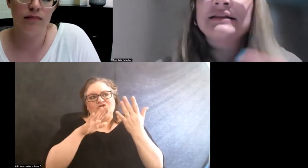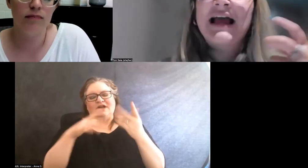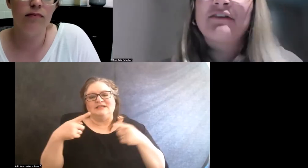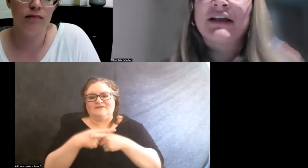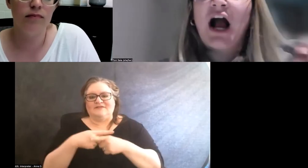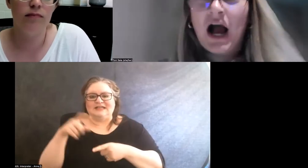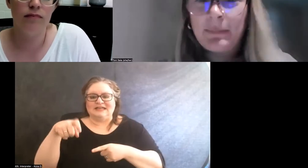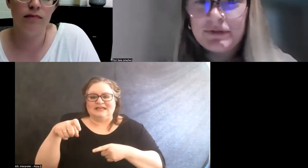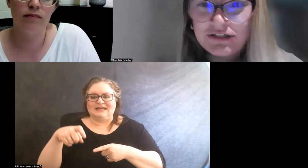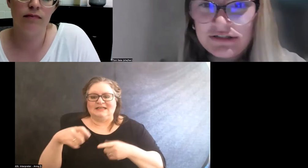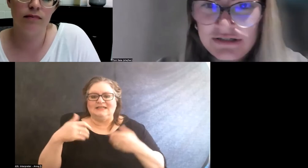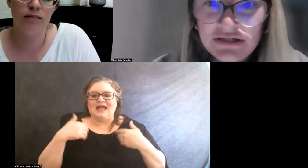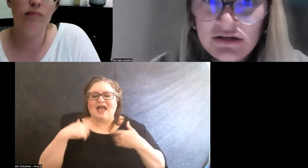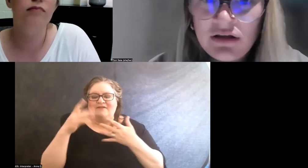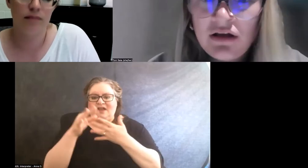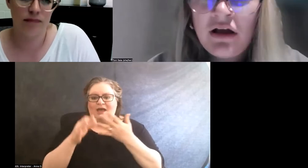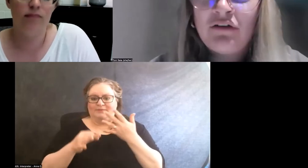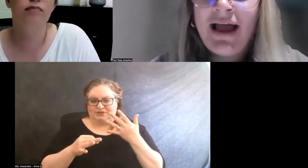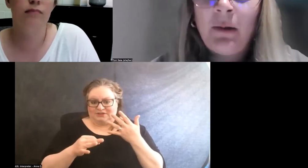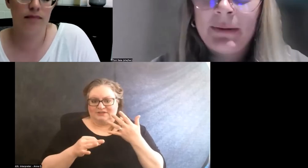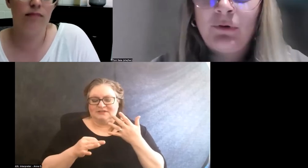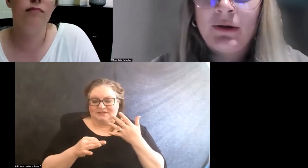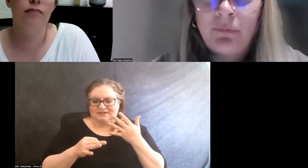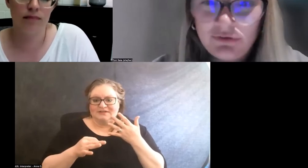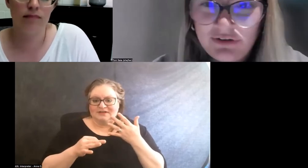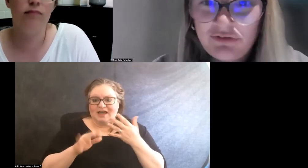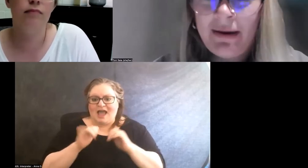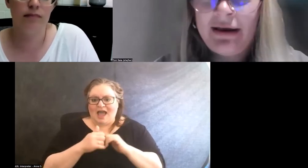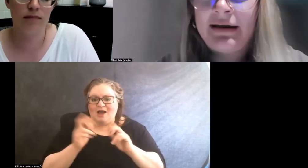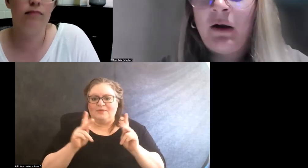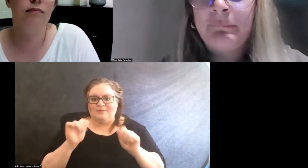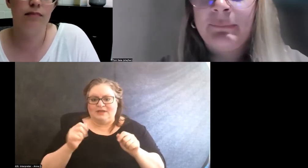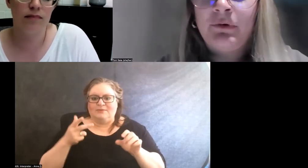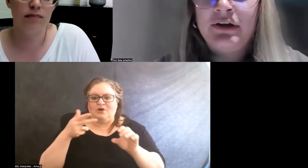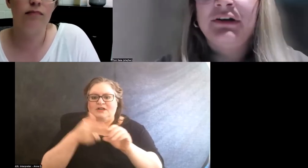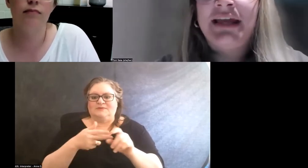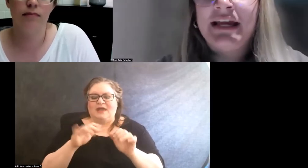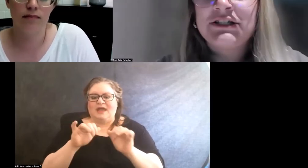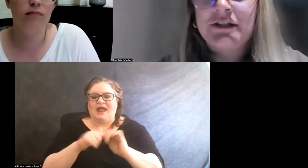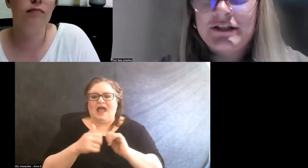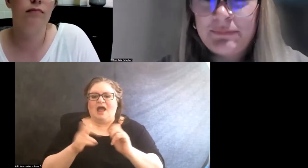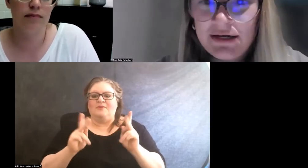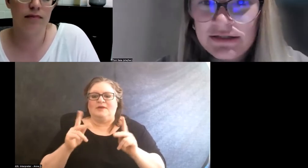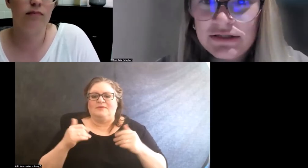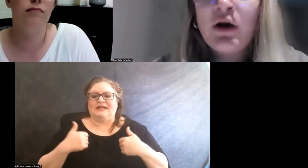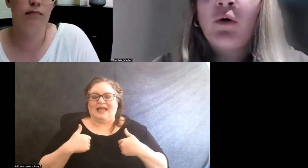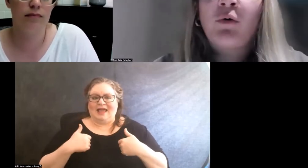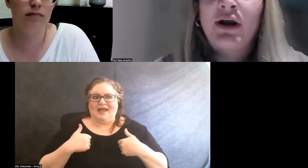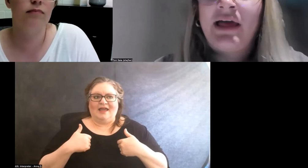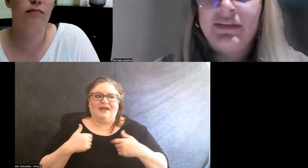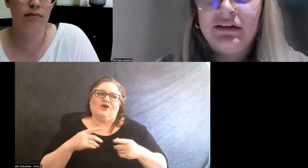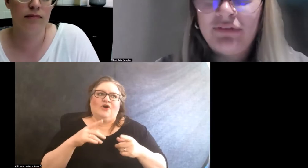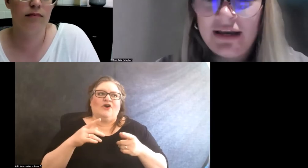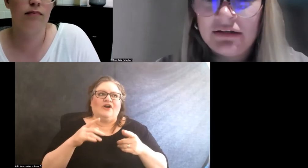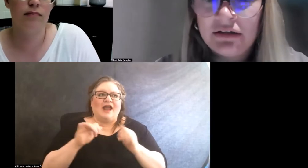is having options of how people could participate and how people can engage in the space or at the event.